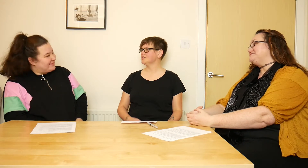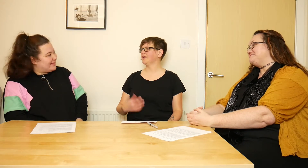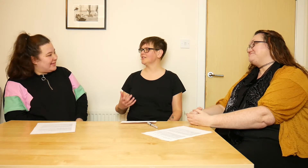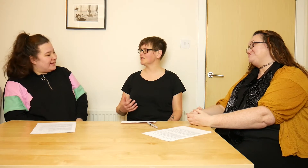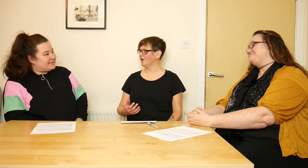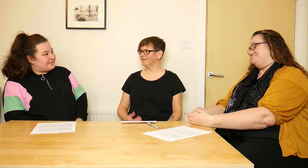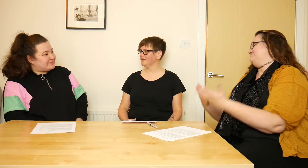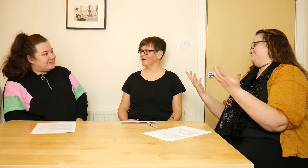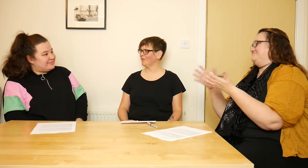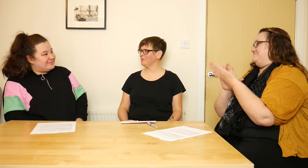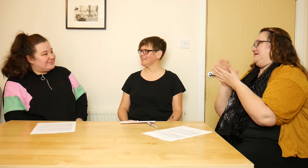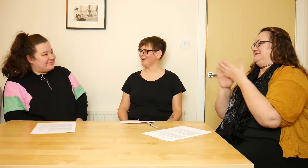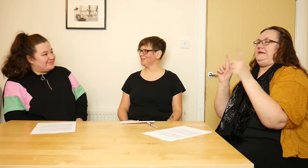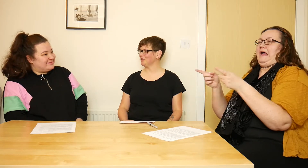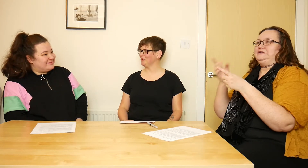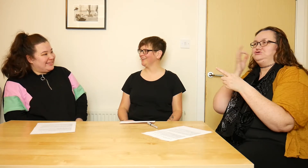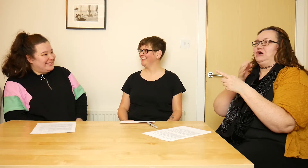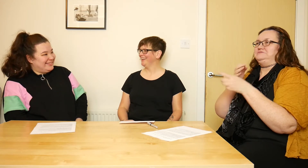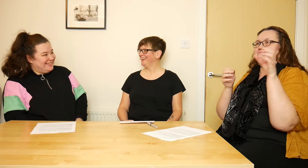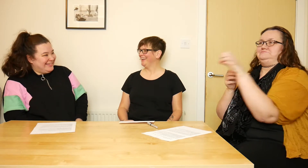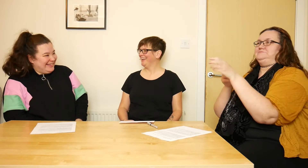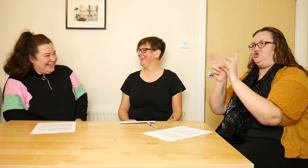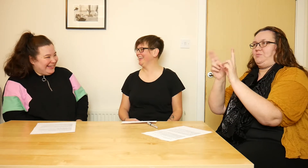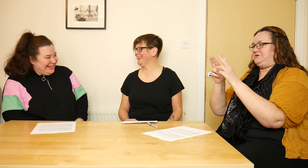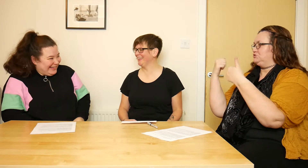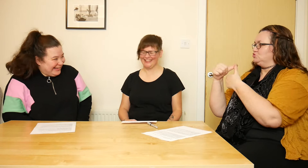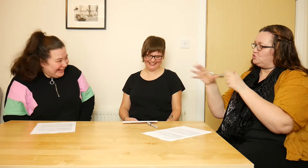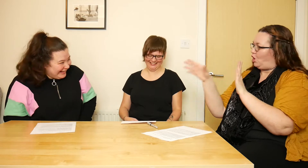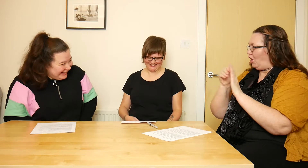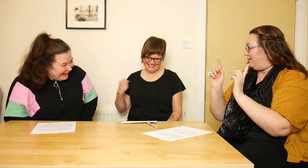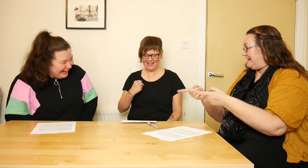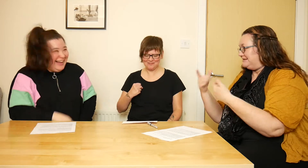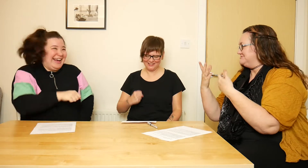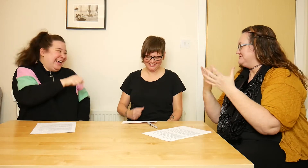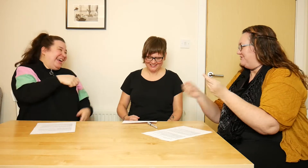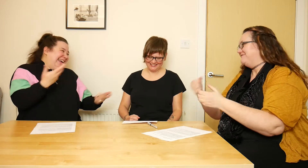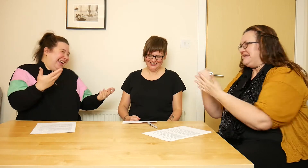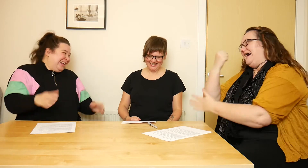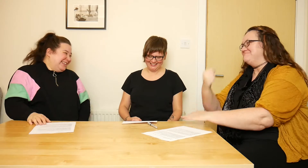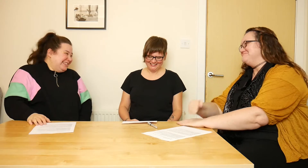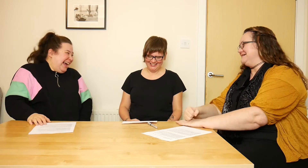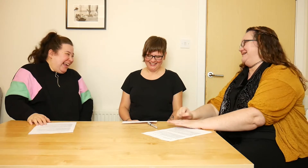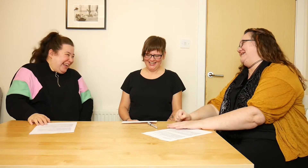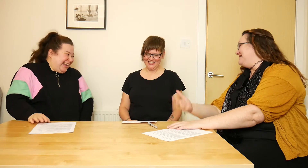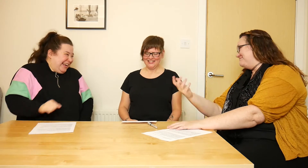So we can't just solve everything with a BSL interpreter. [ALL LAUGH]